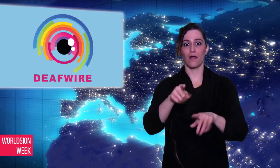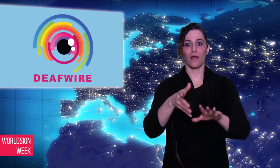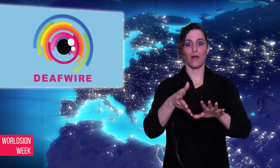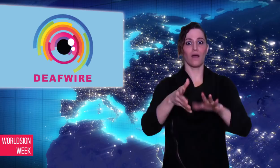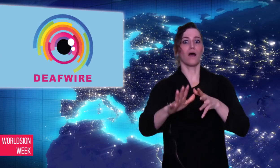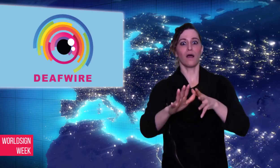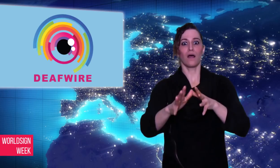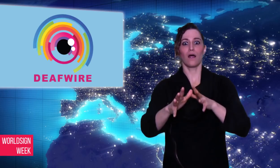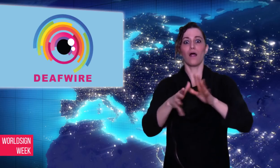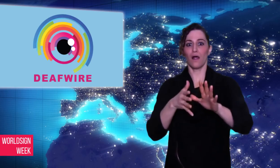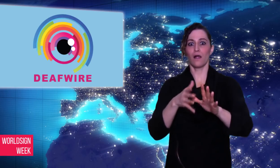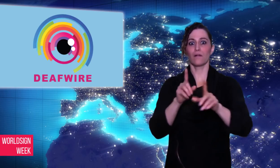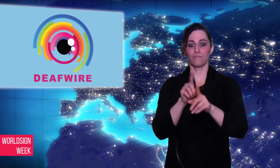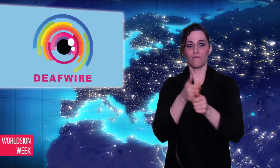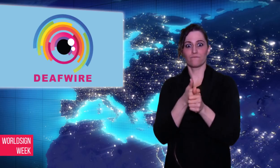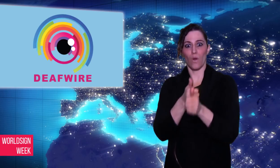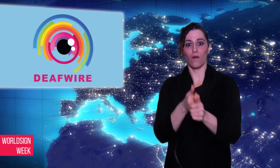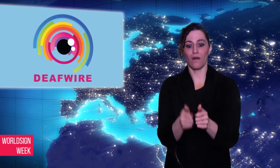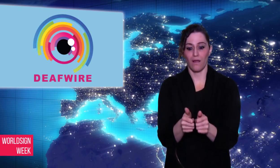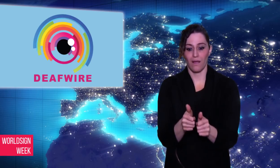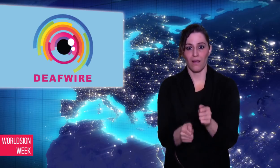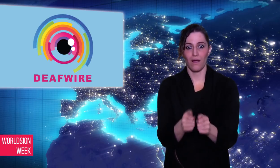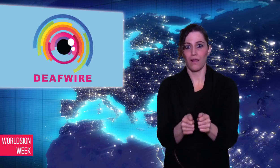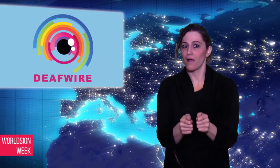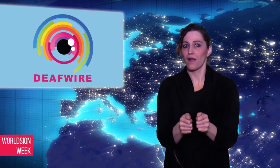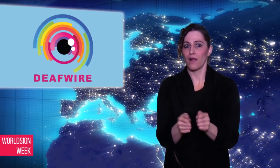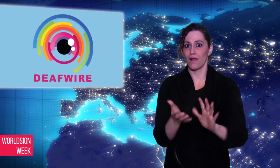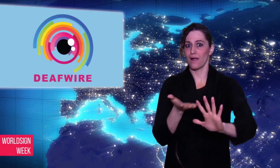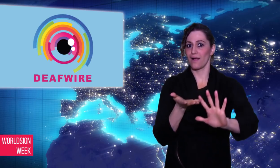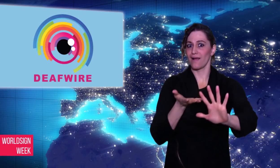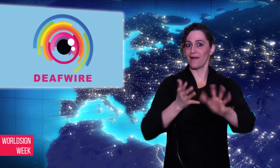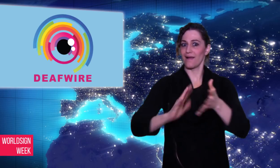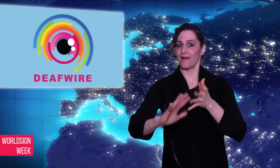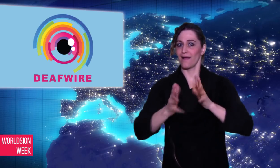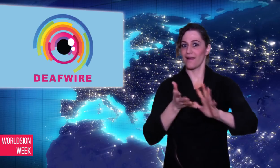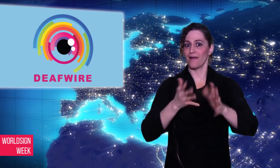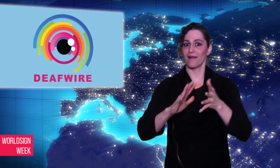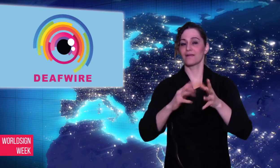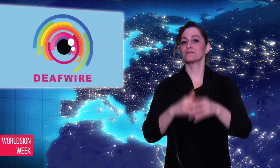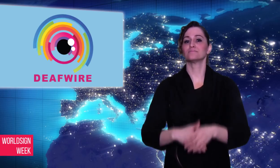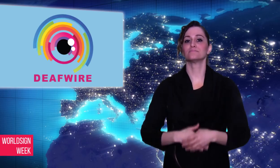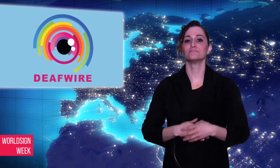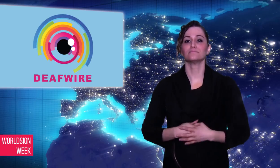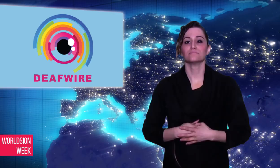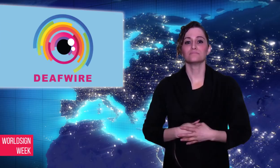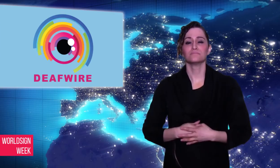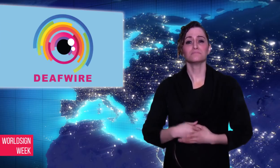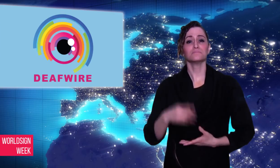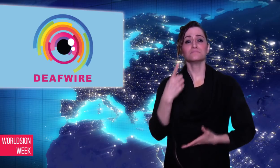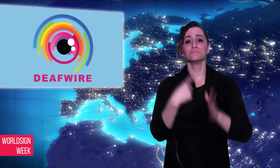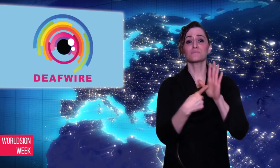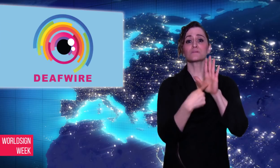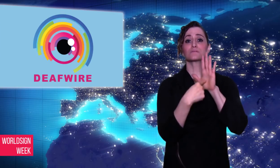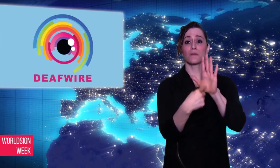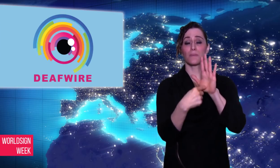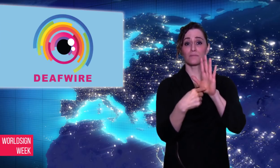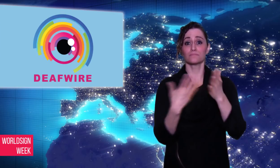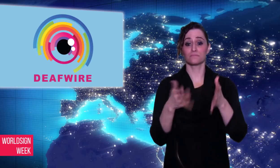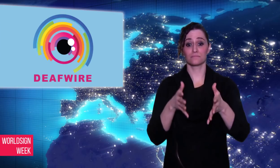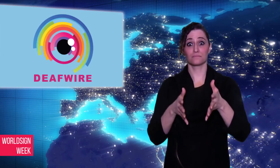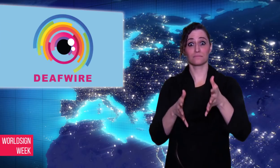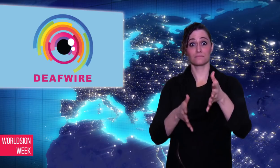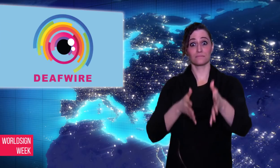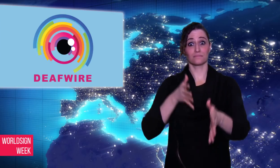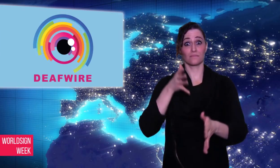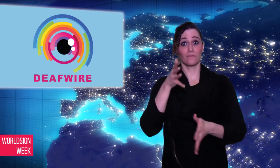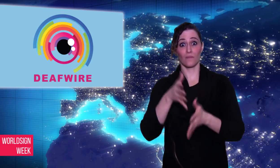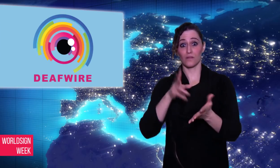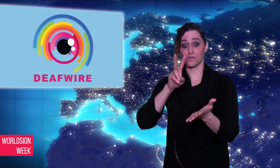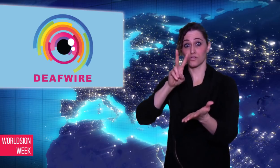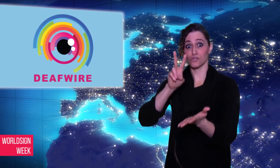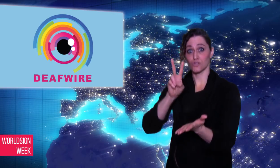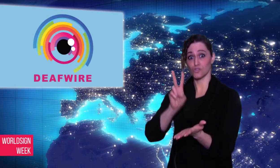body movements and signs to prompt the